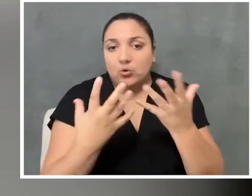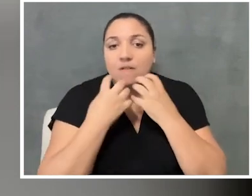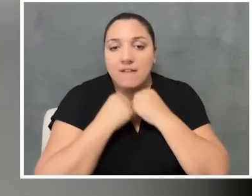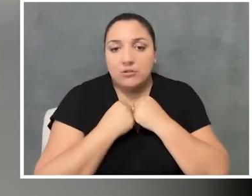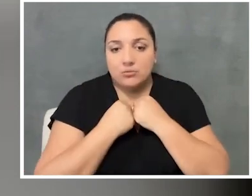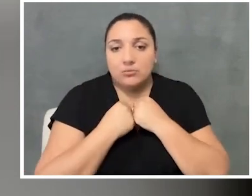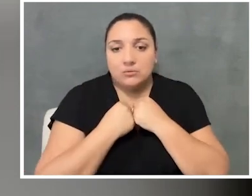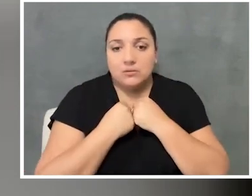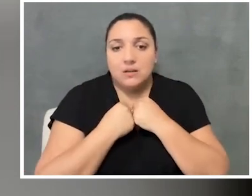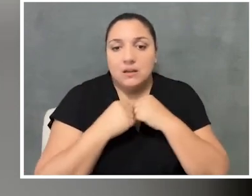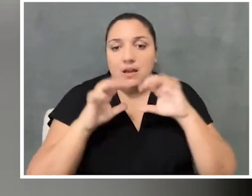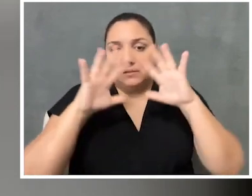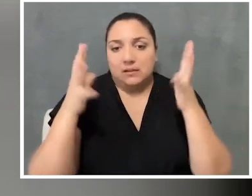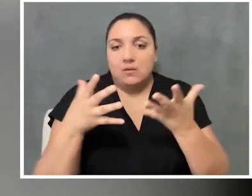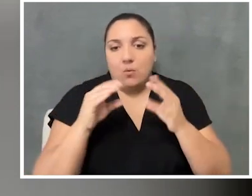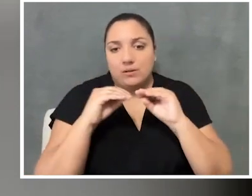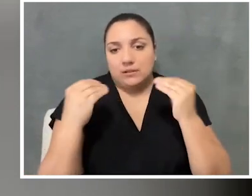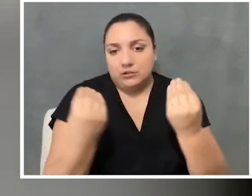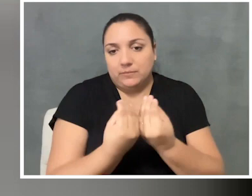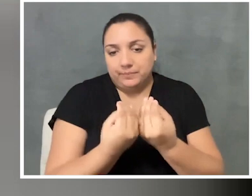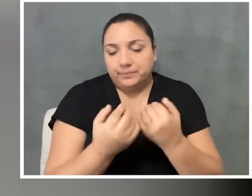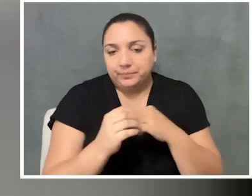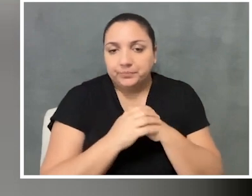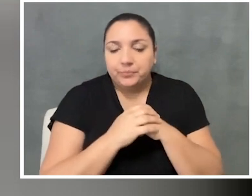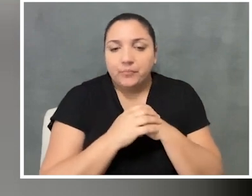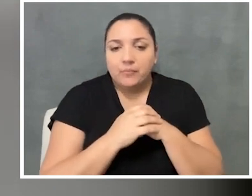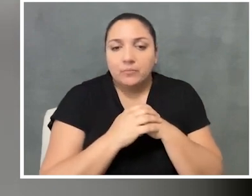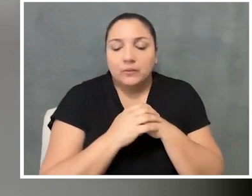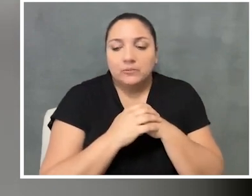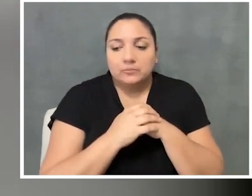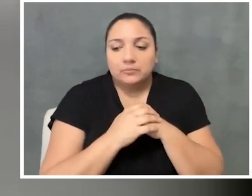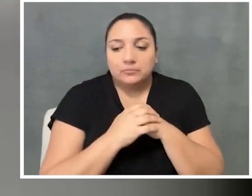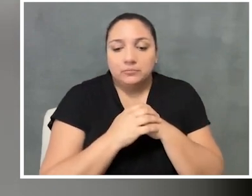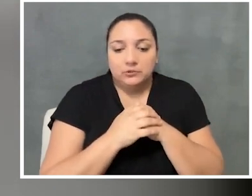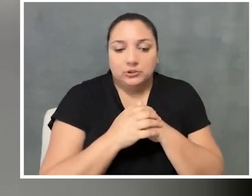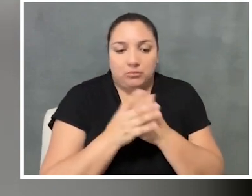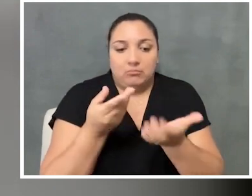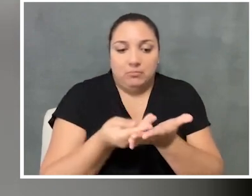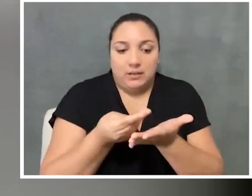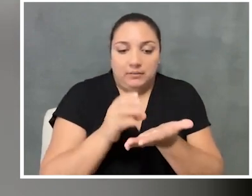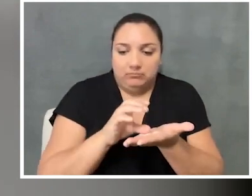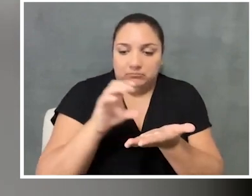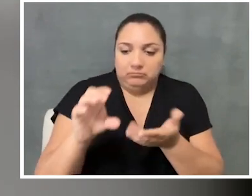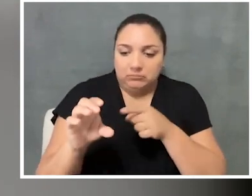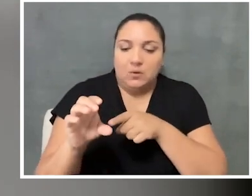And so I think just putting the money to it in the sense of we're gonna hire somebody to do this,